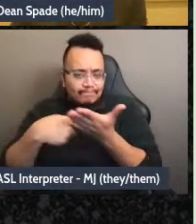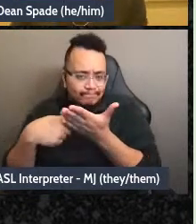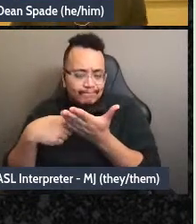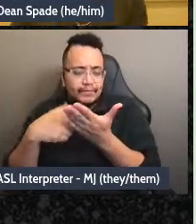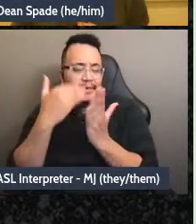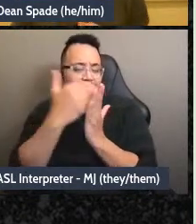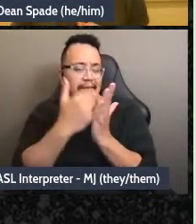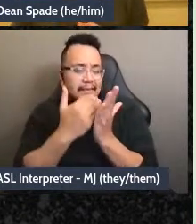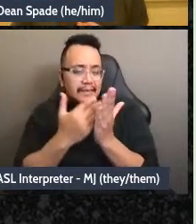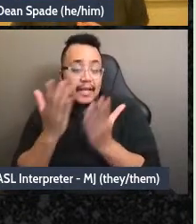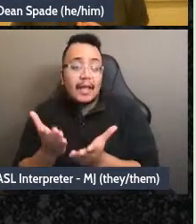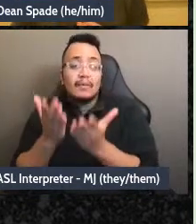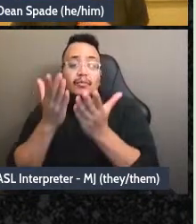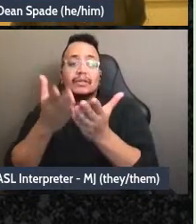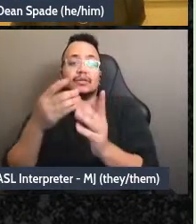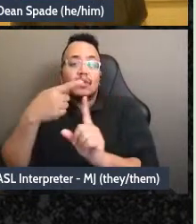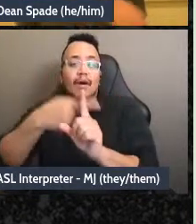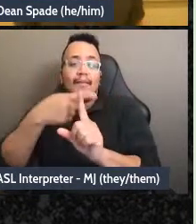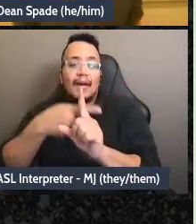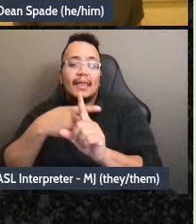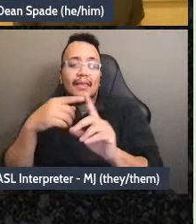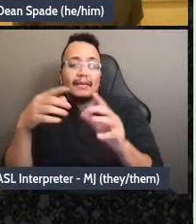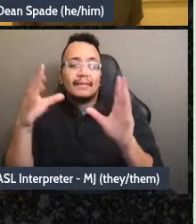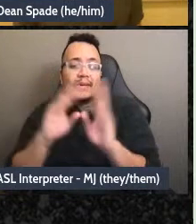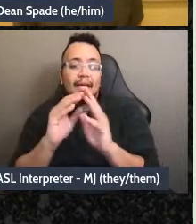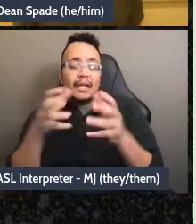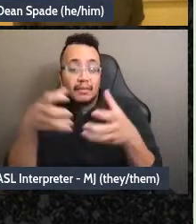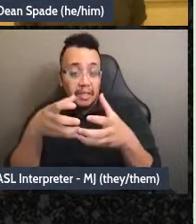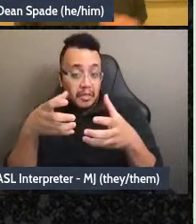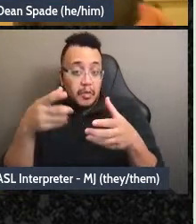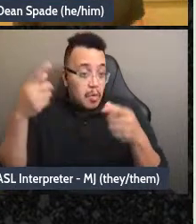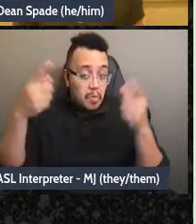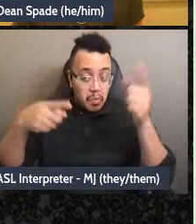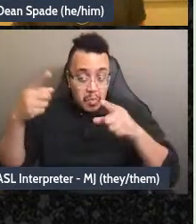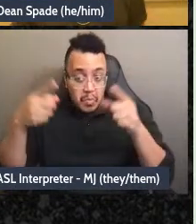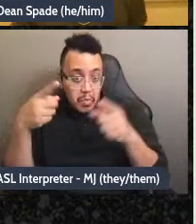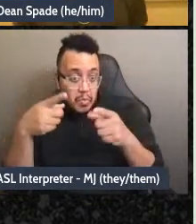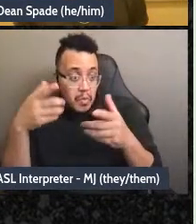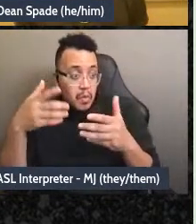whatever we do. And if we decide to go for it and add a day or maybe, we're taking away a day